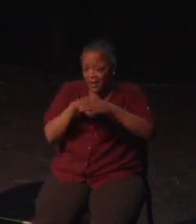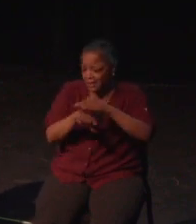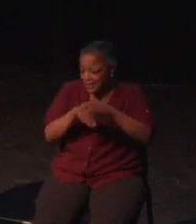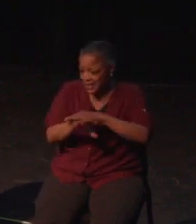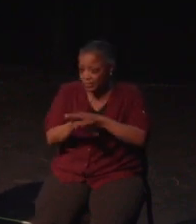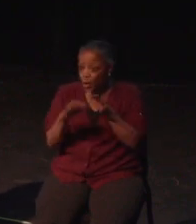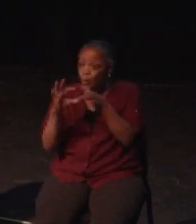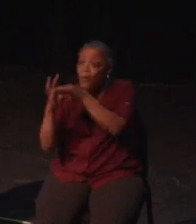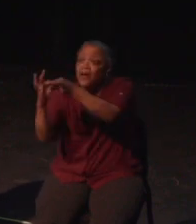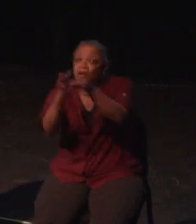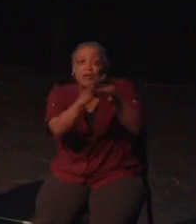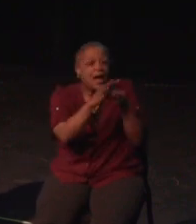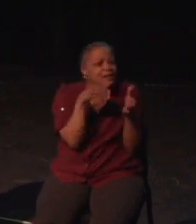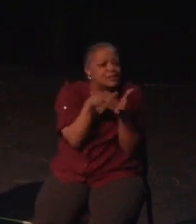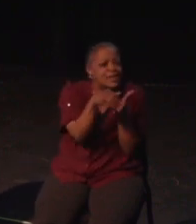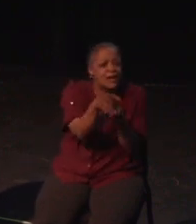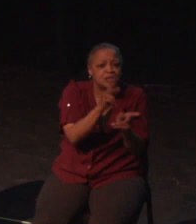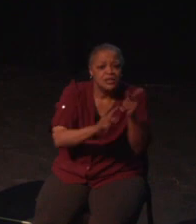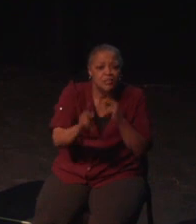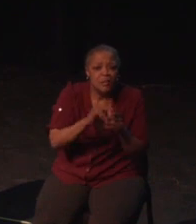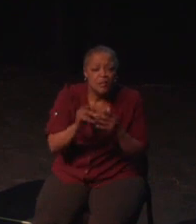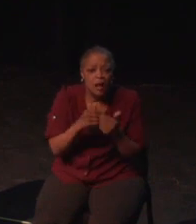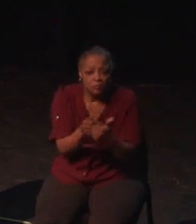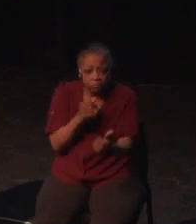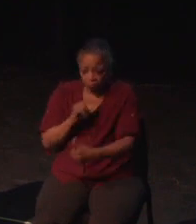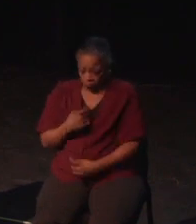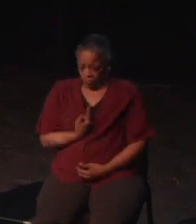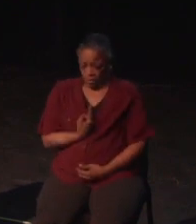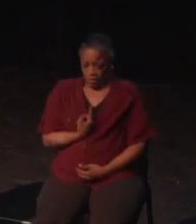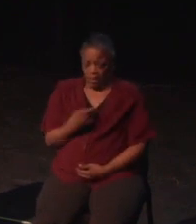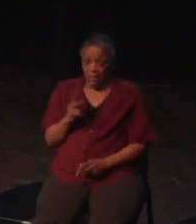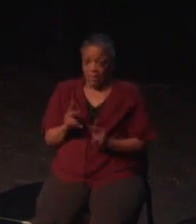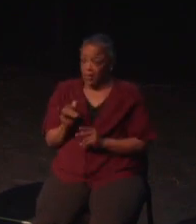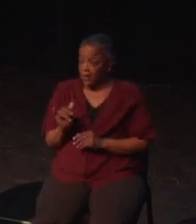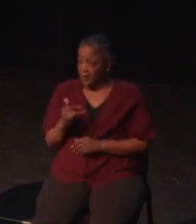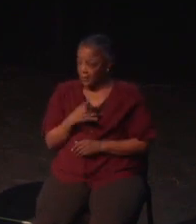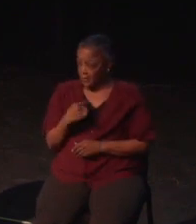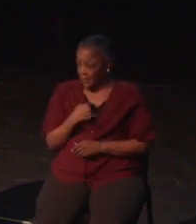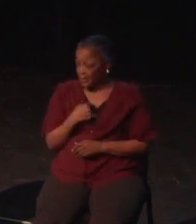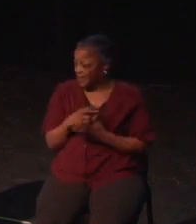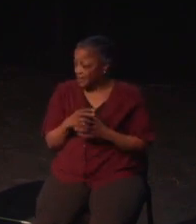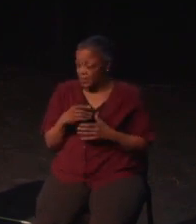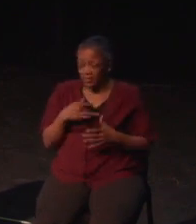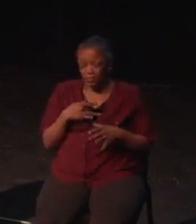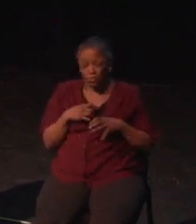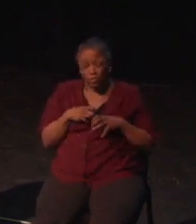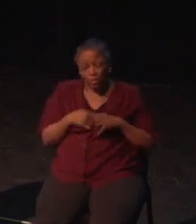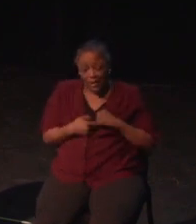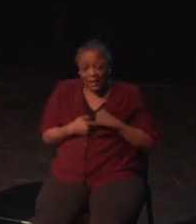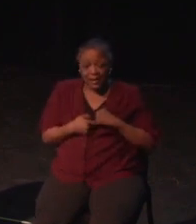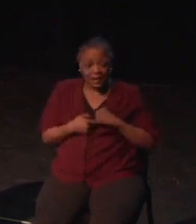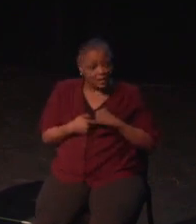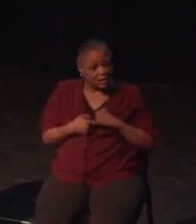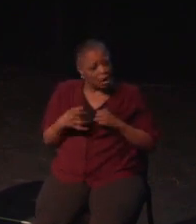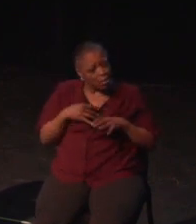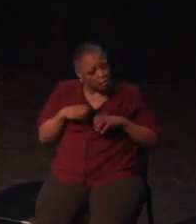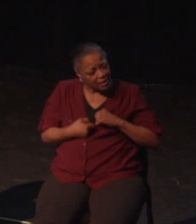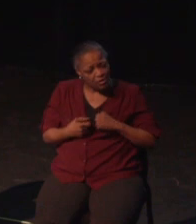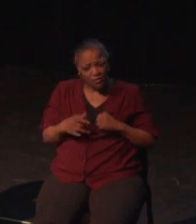I've tons of fun destroying beautiful and probably endangered beasts. Okay. I'm a little bit guilty about the entire thing.